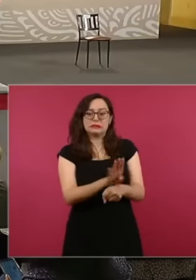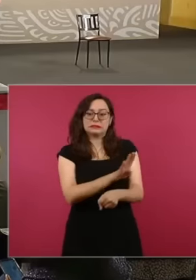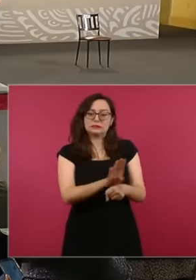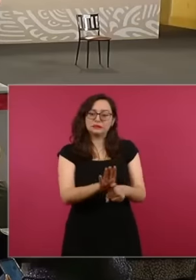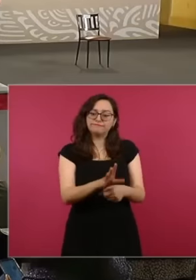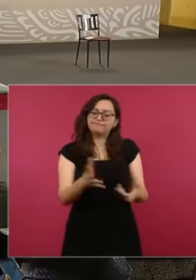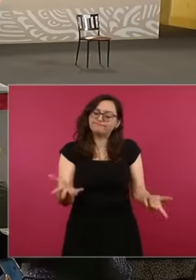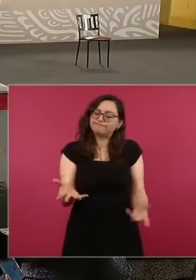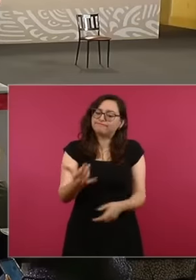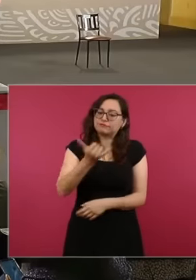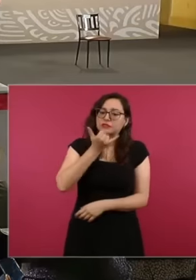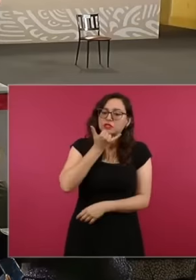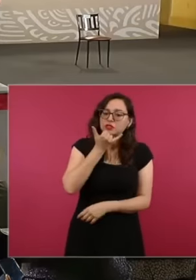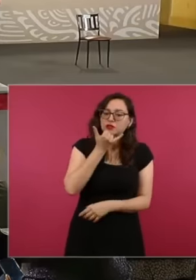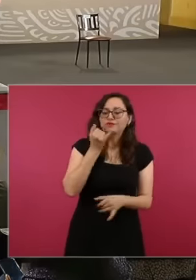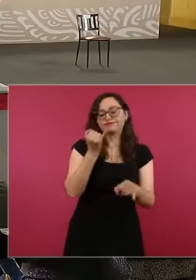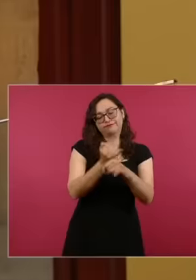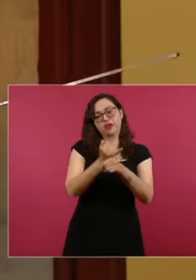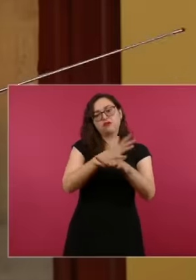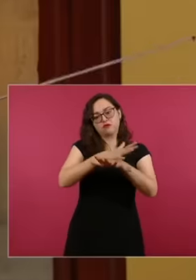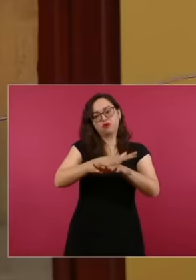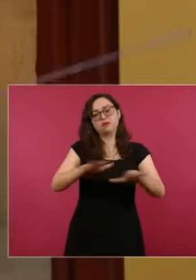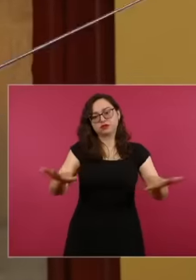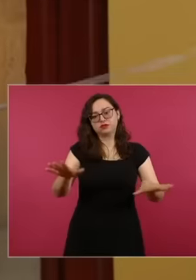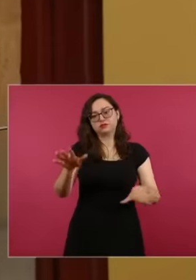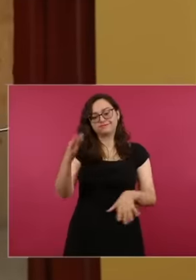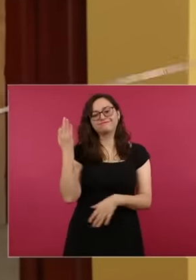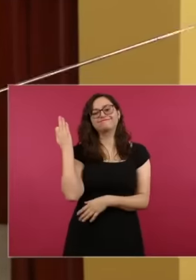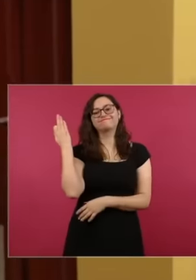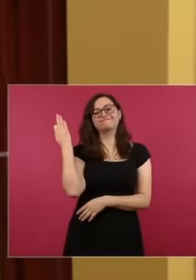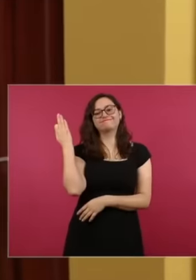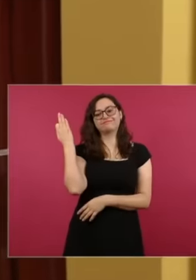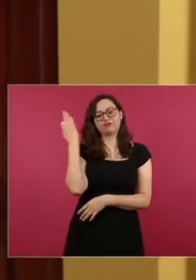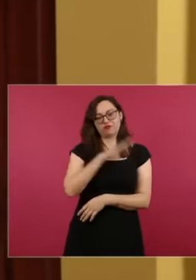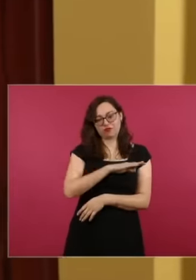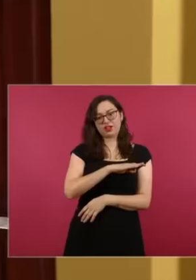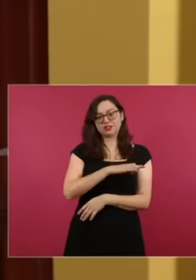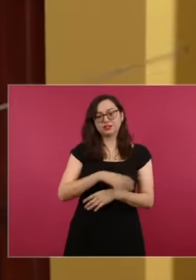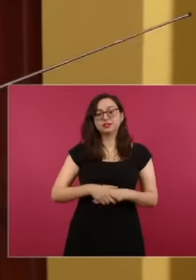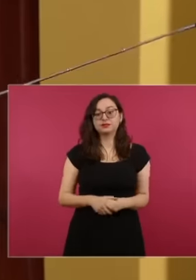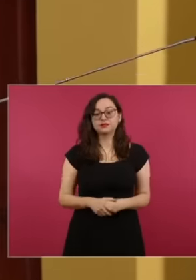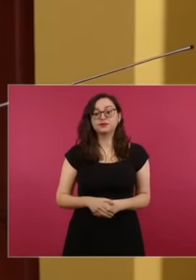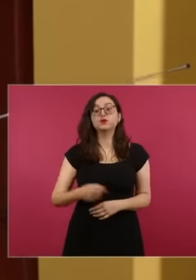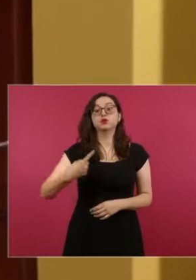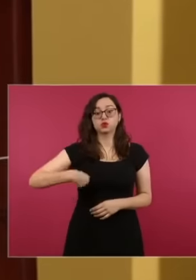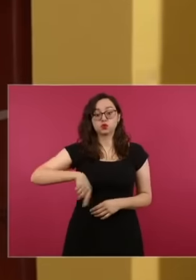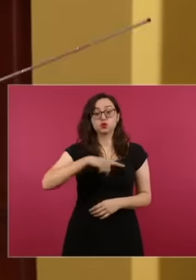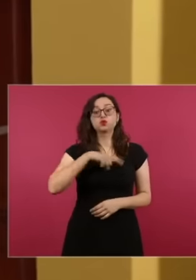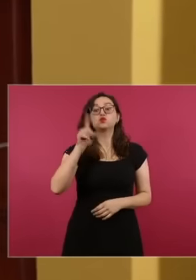the reporter false information. She was also given false information. We looked for the names